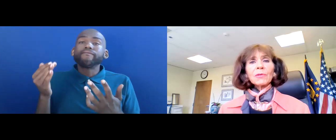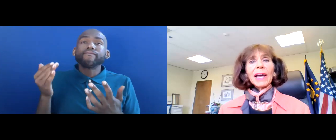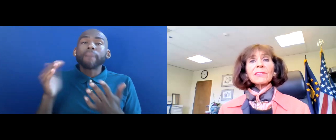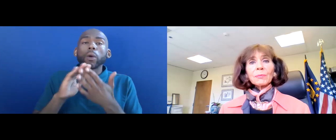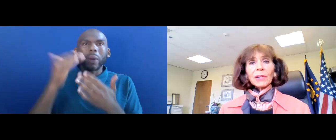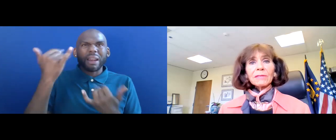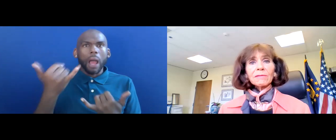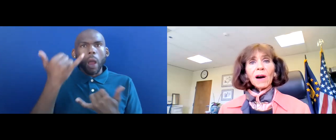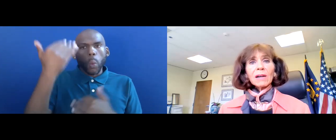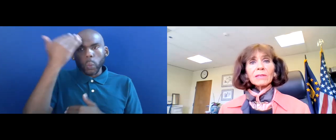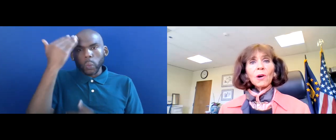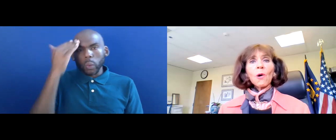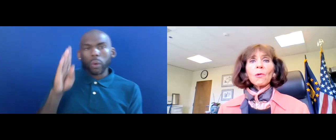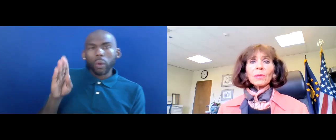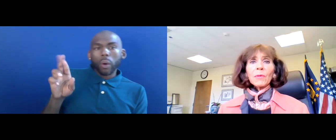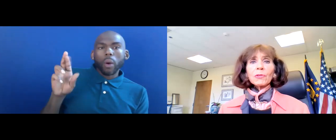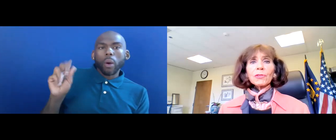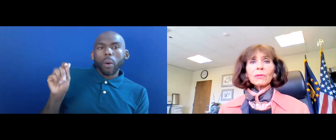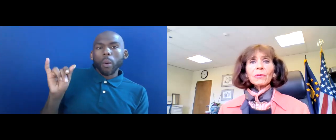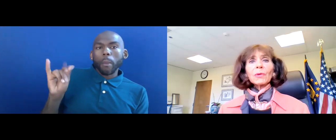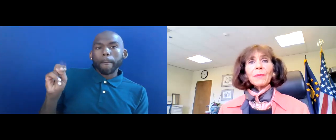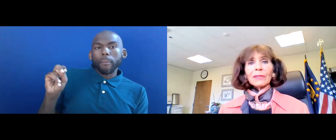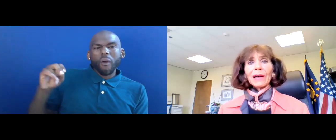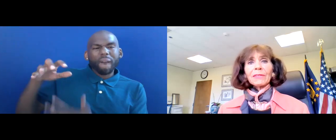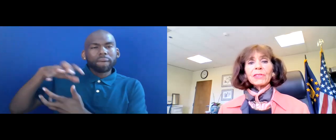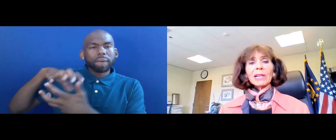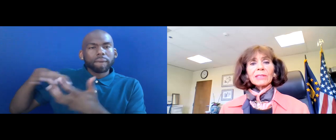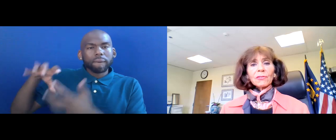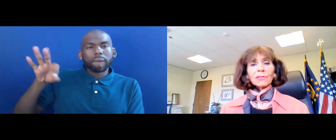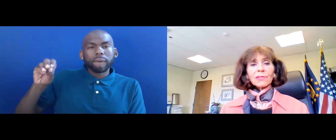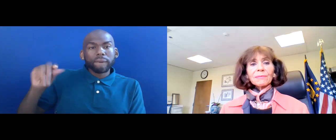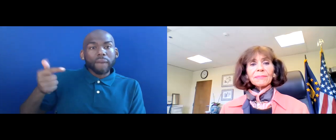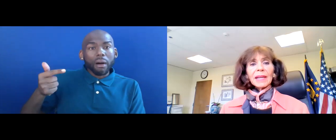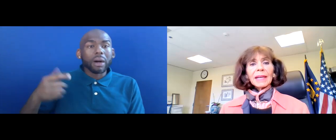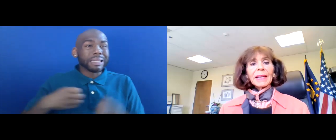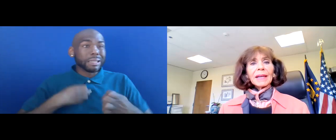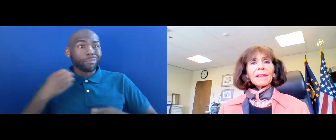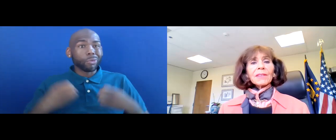BE KNOWN AS BRAIN FOG OR EMOTIONAL OR MENTAL HEALTH CHALLENGES.